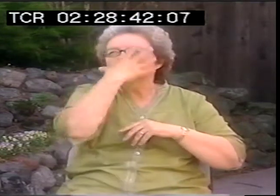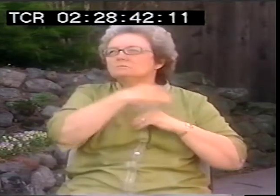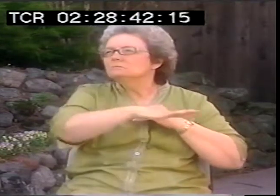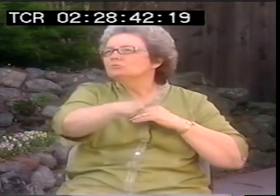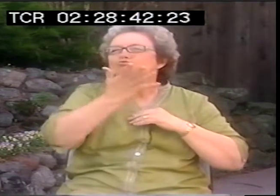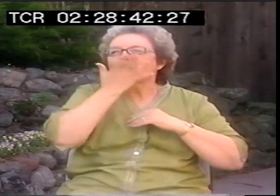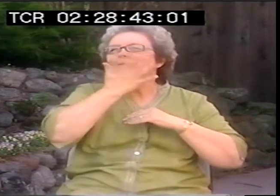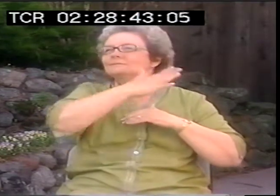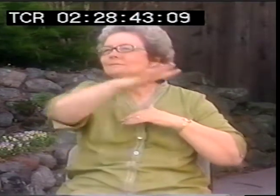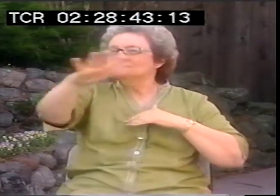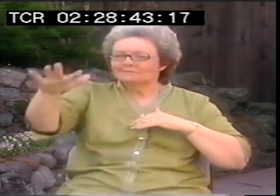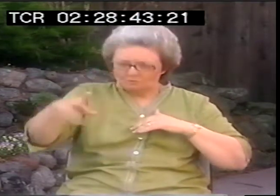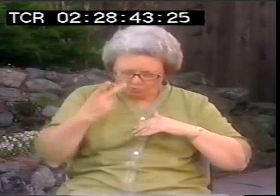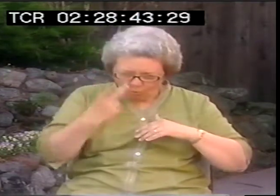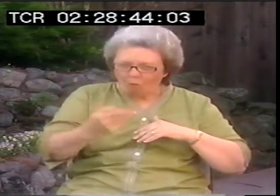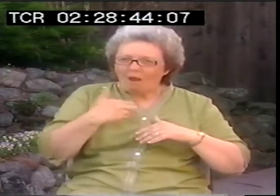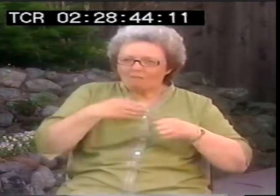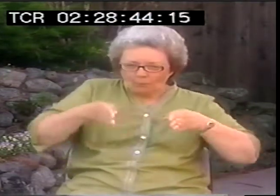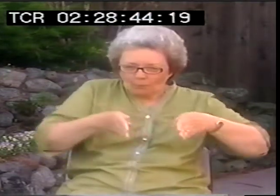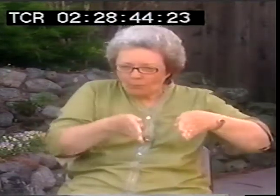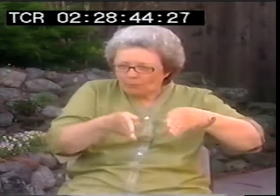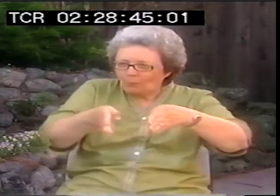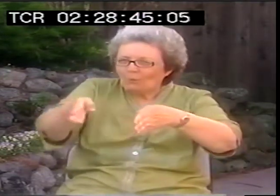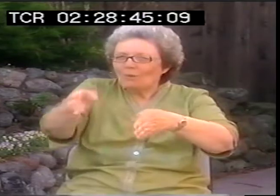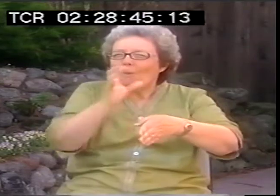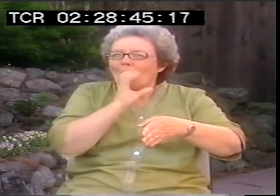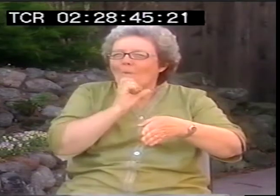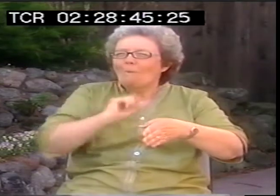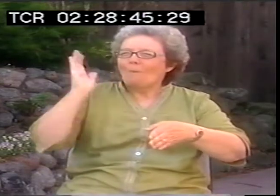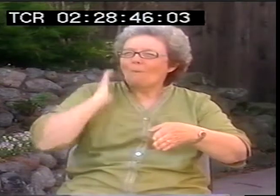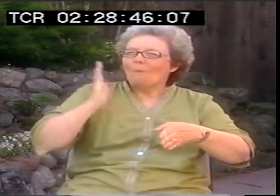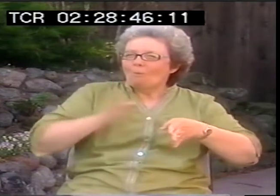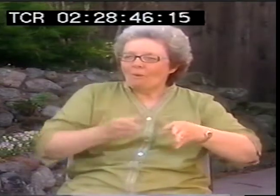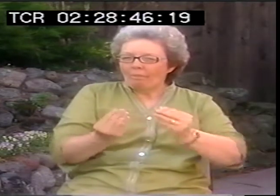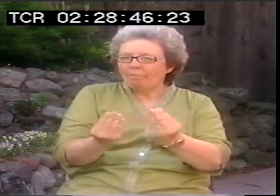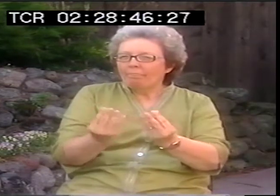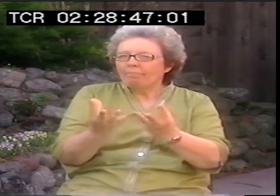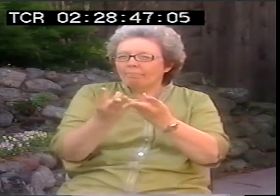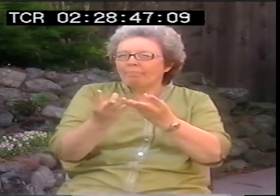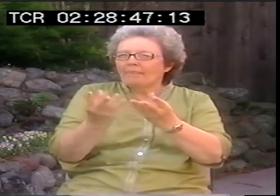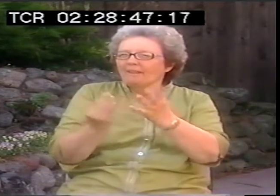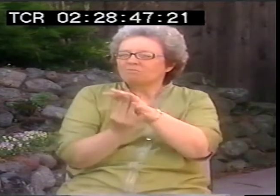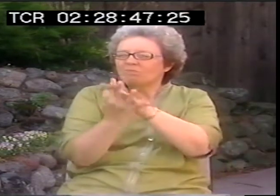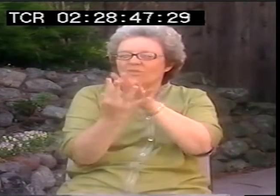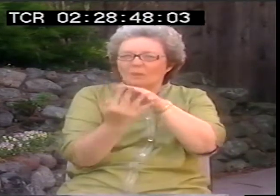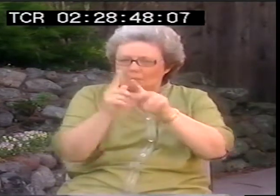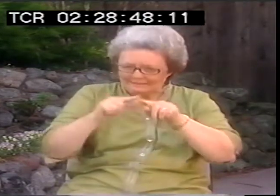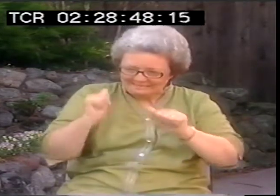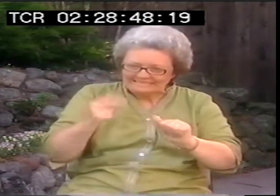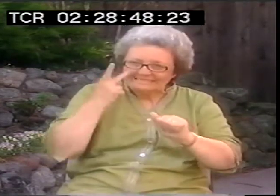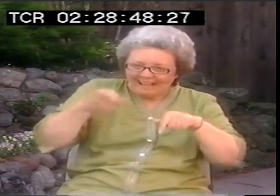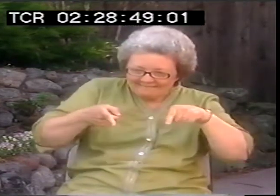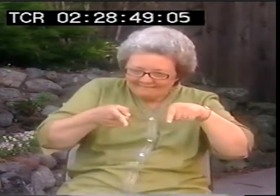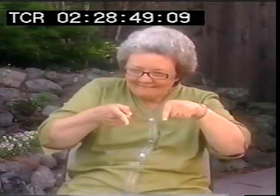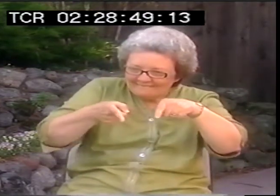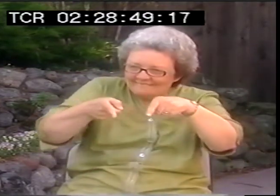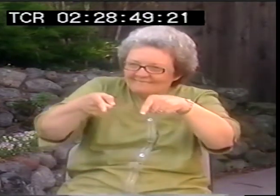and when I opened it, it led to a beautiful grassy garden with a walkway paved with old stones that were overgrown